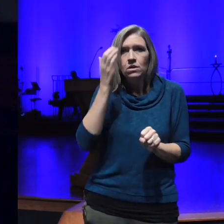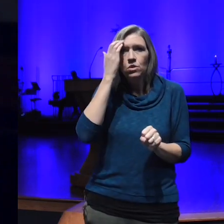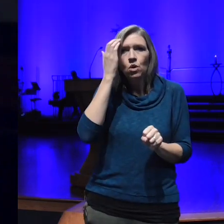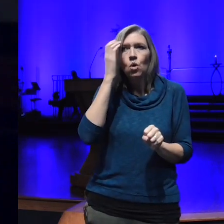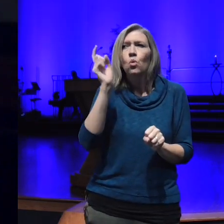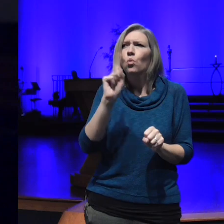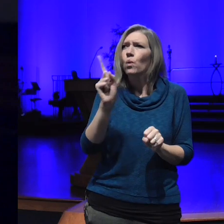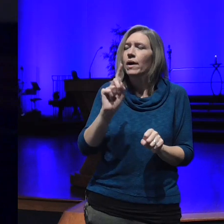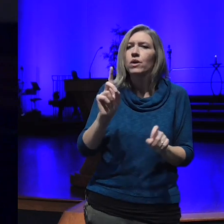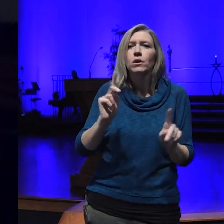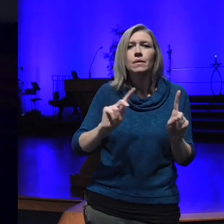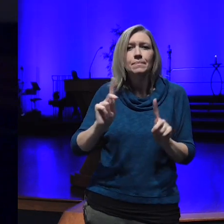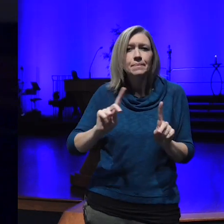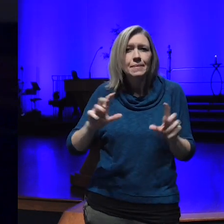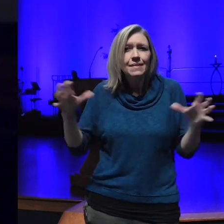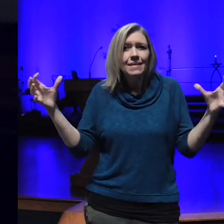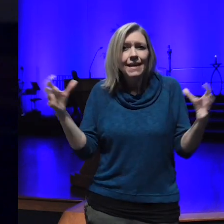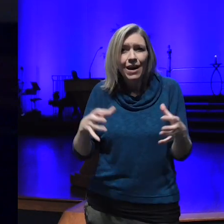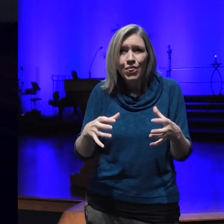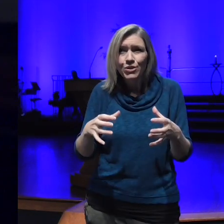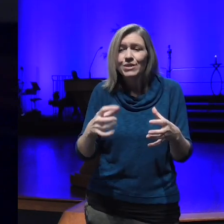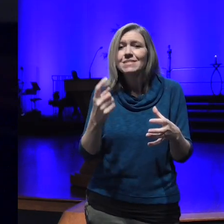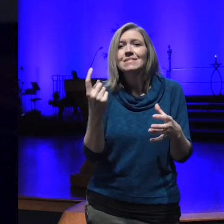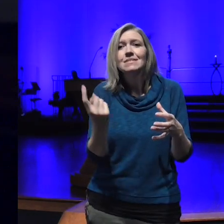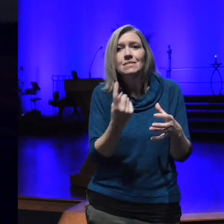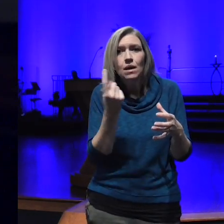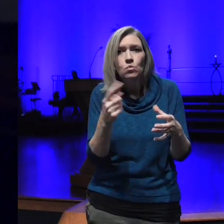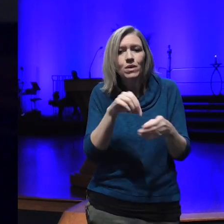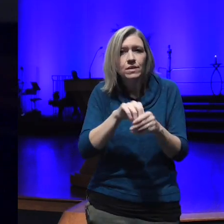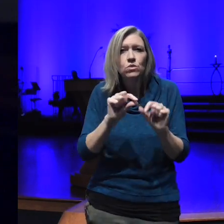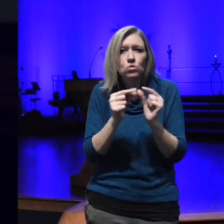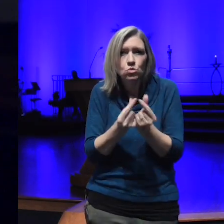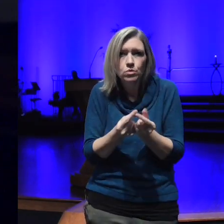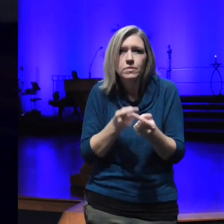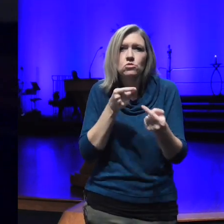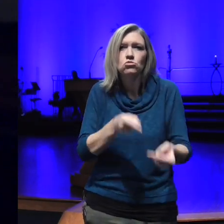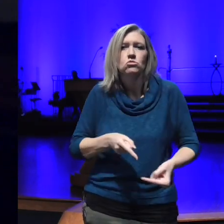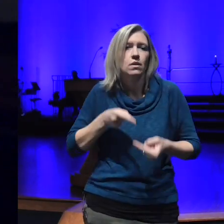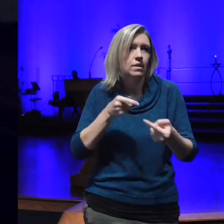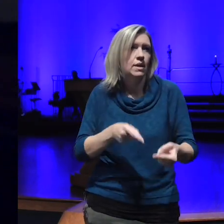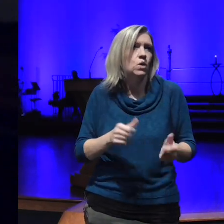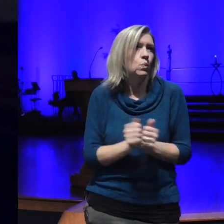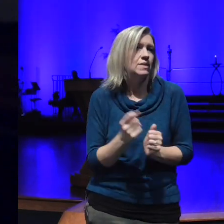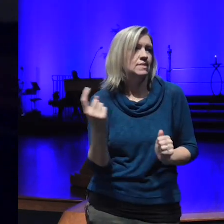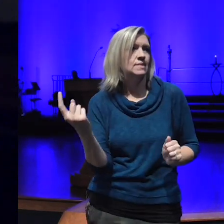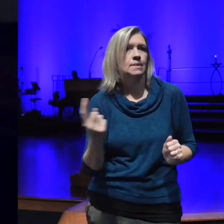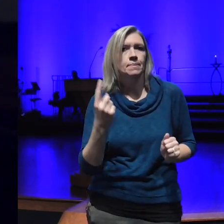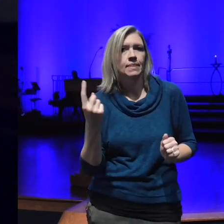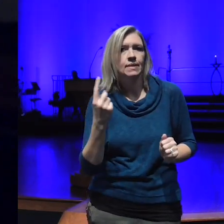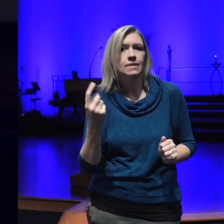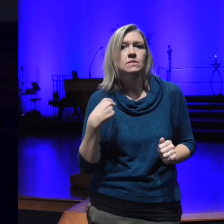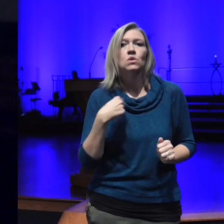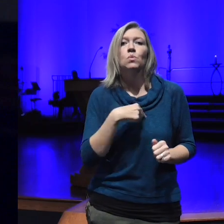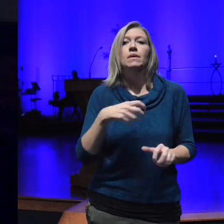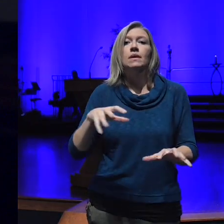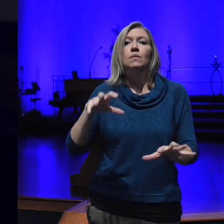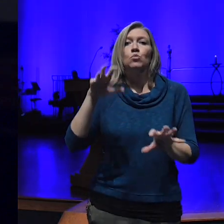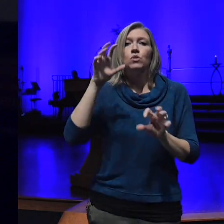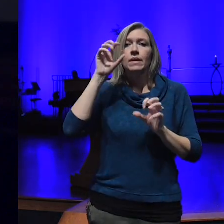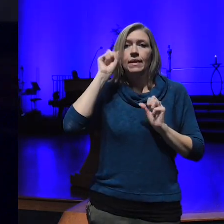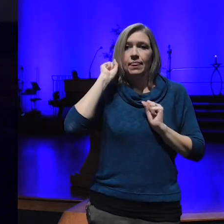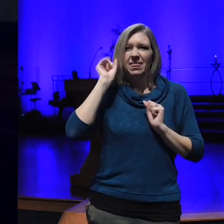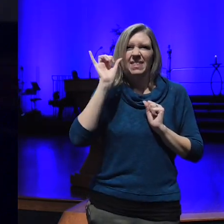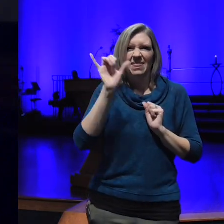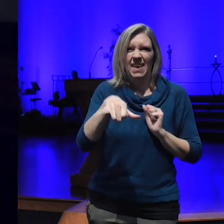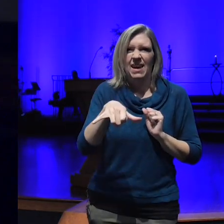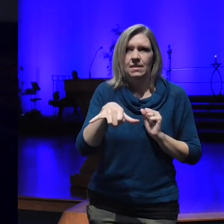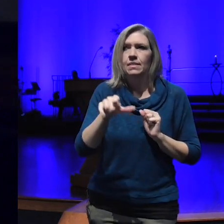together someone is struggling with something and so we breathe that in the breath of any